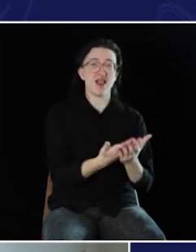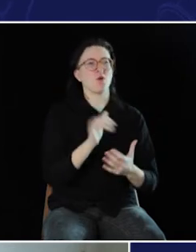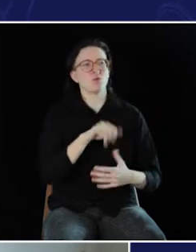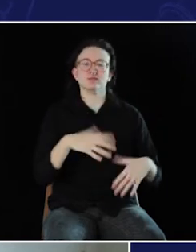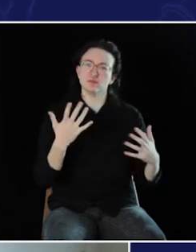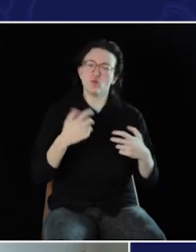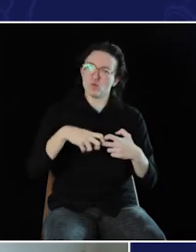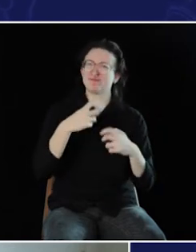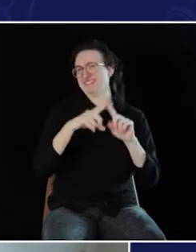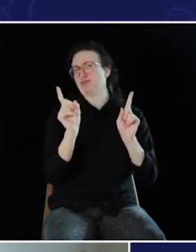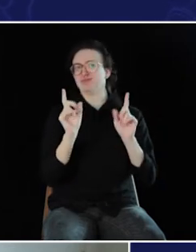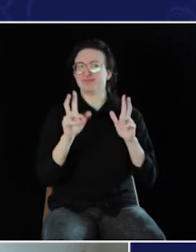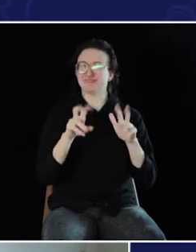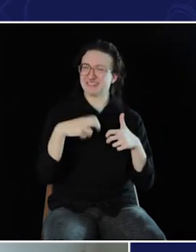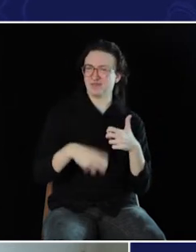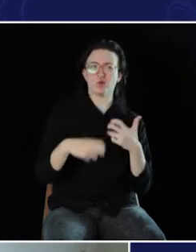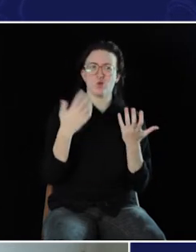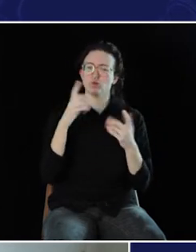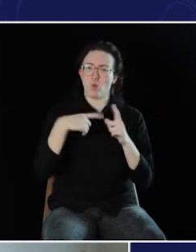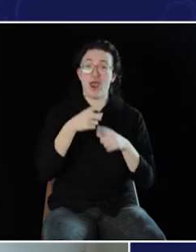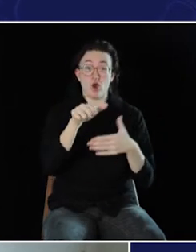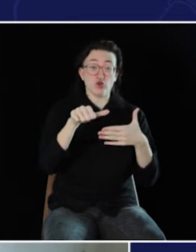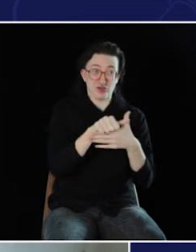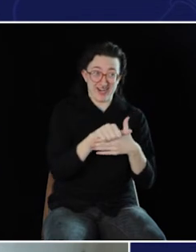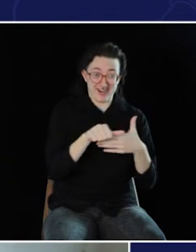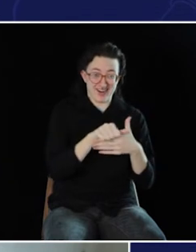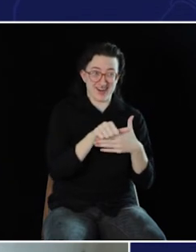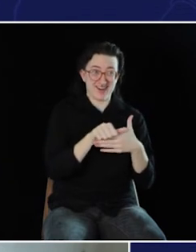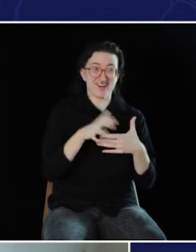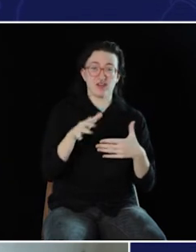is really different because when you are a trainee, you are